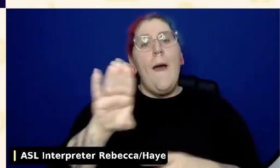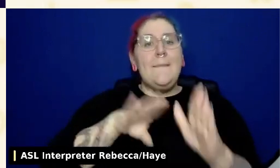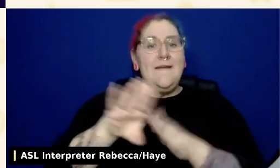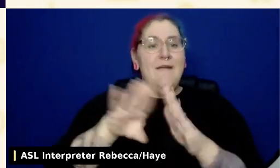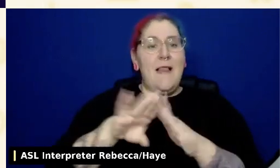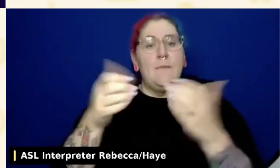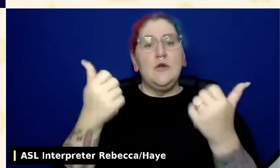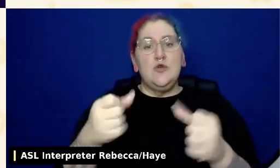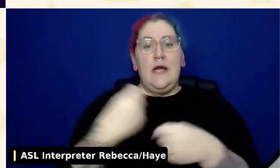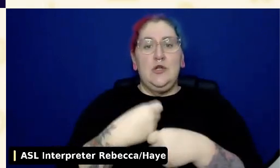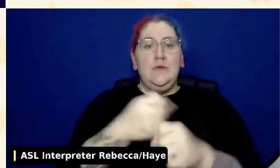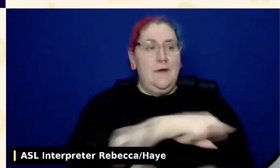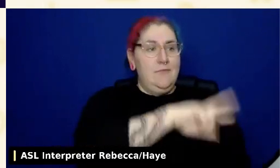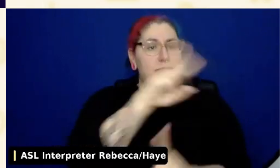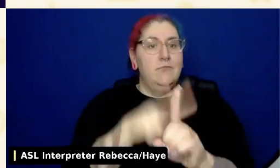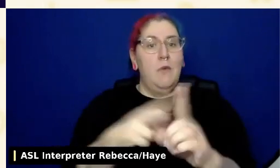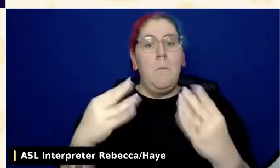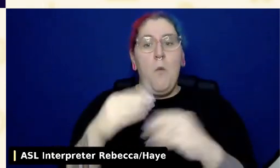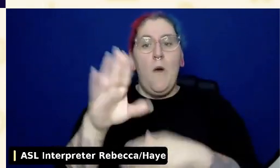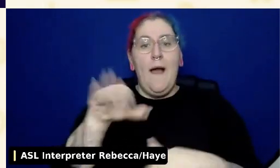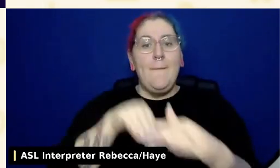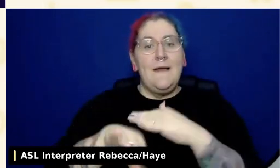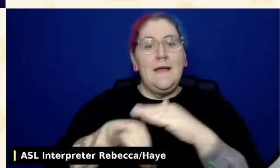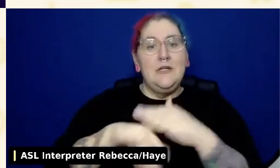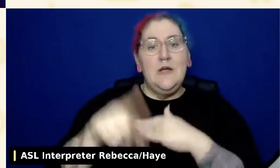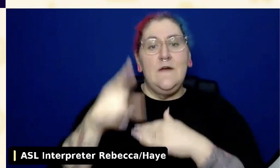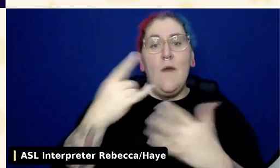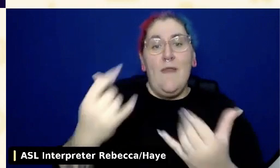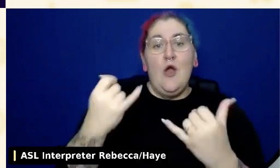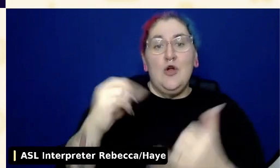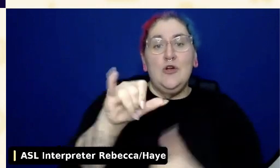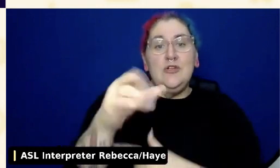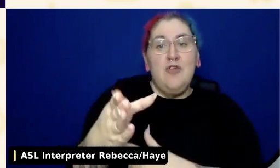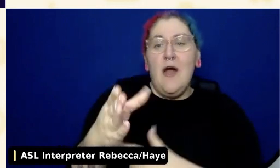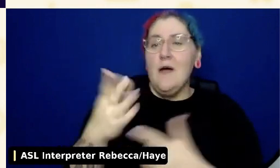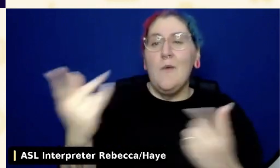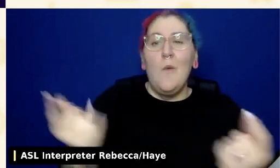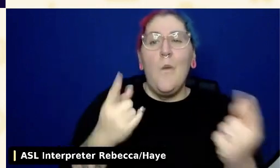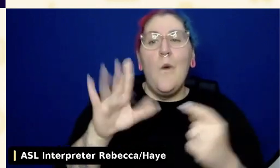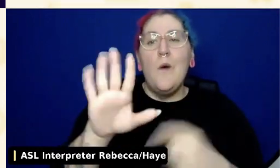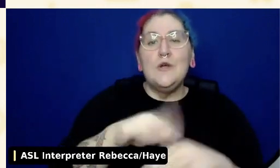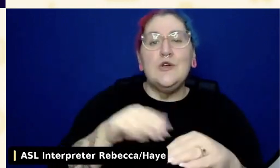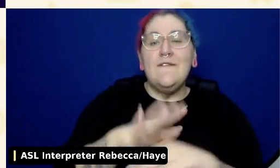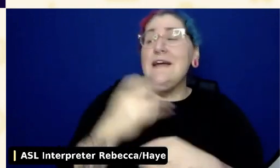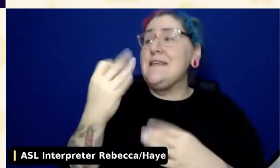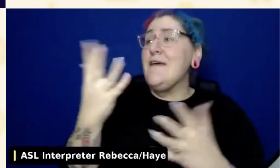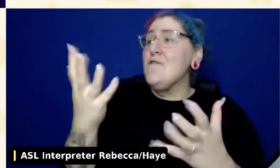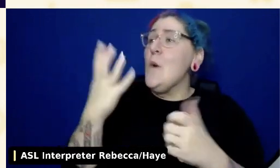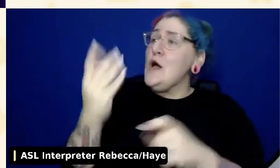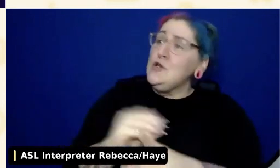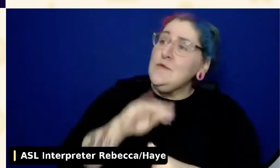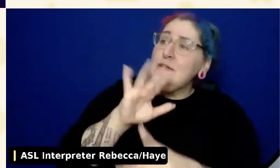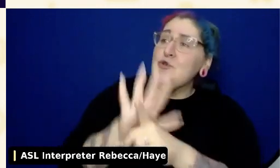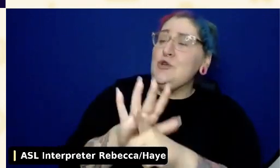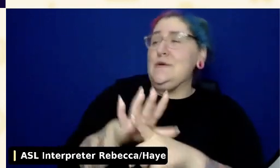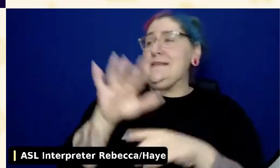Hey there, I'm Ryan Bracey. If you're looking to introduce accessibility initiatives at your company, the first thing you're going to want